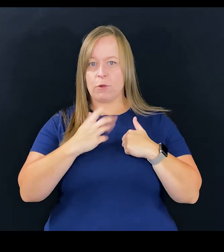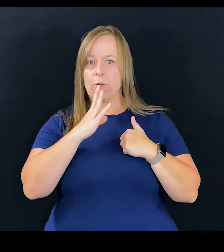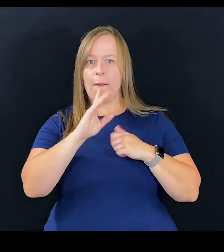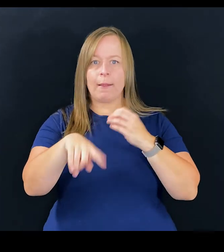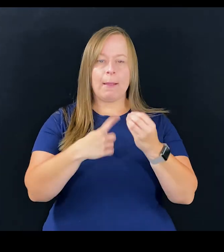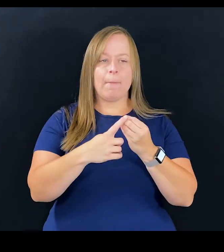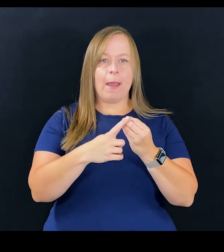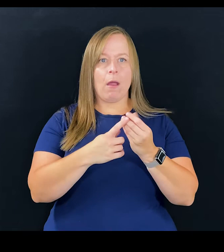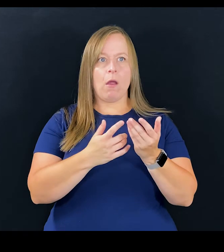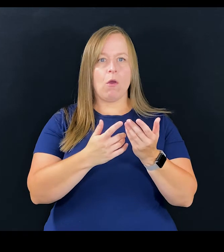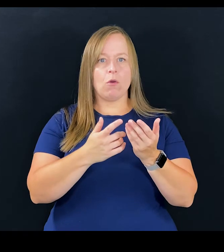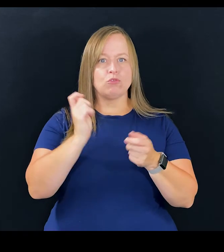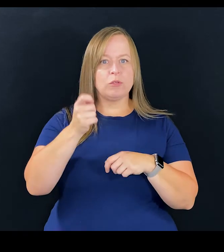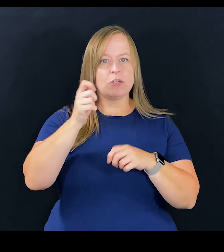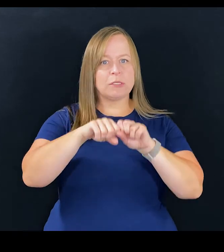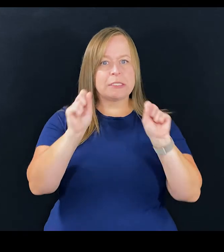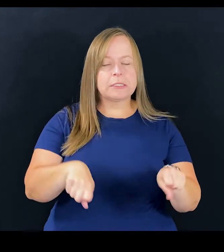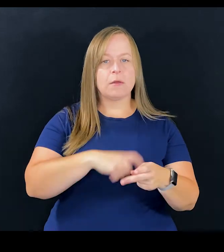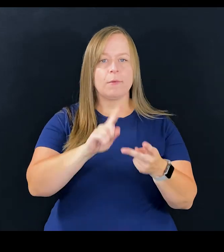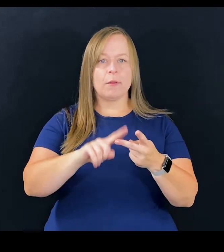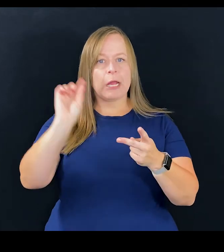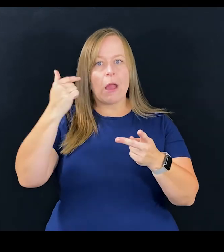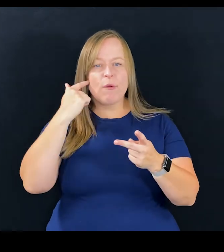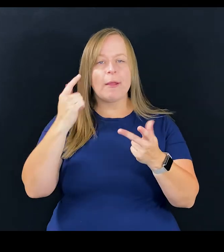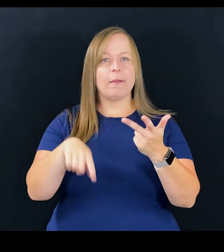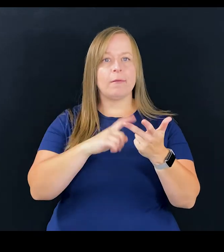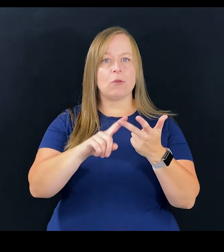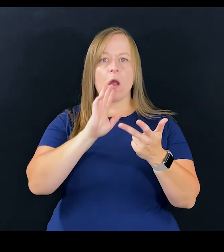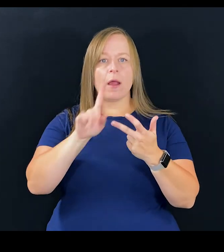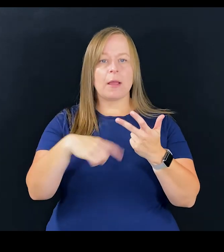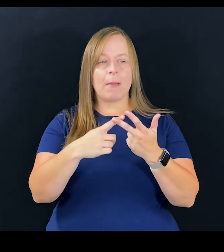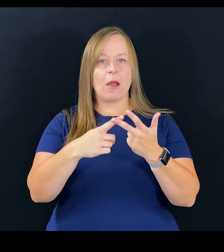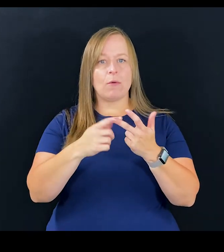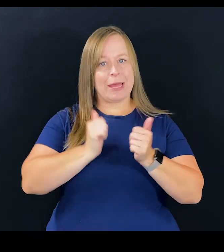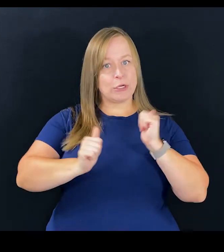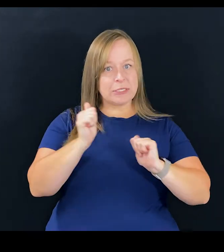We're talking about the judicial system, we're talking about government, we're also talking about entertainment